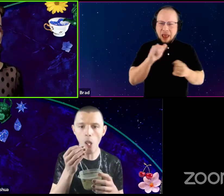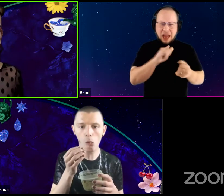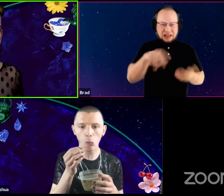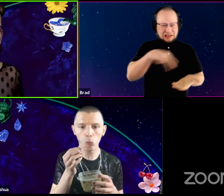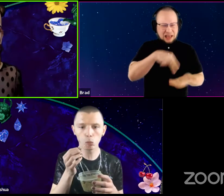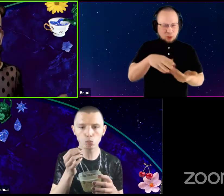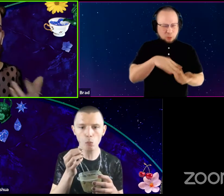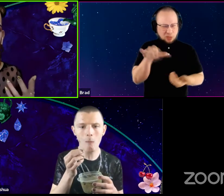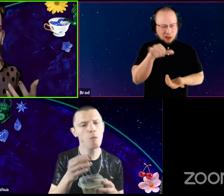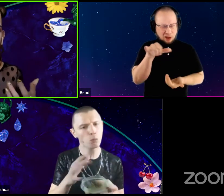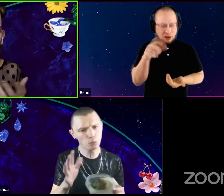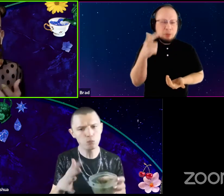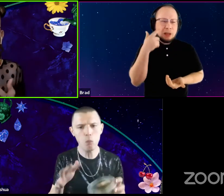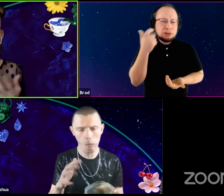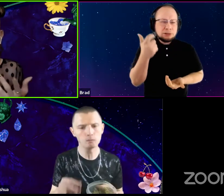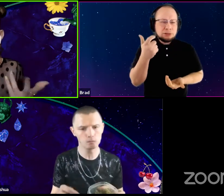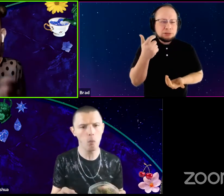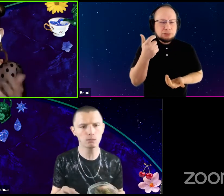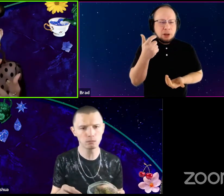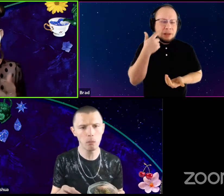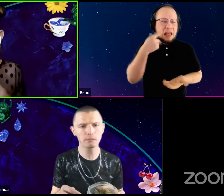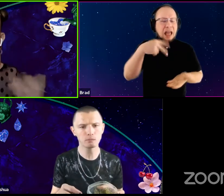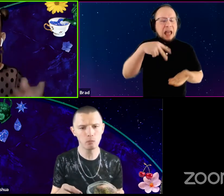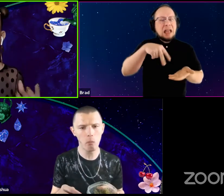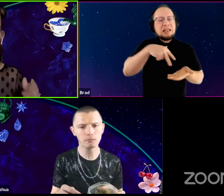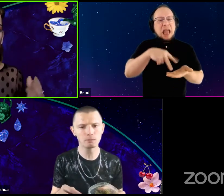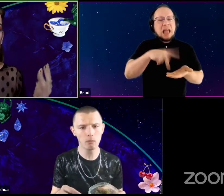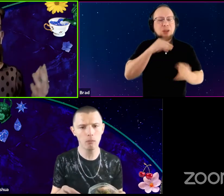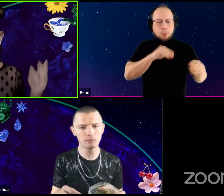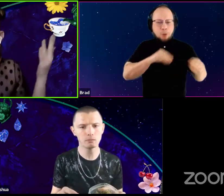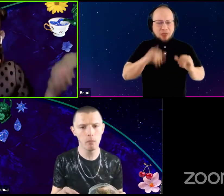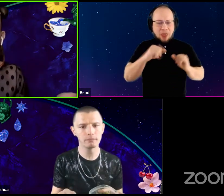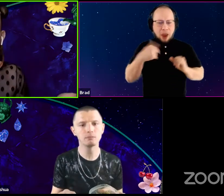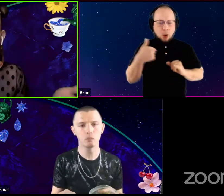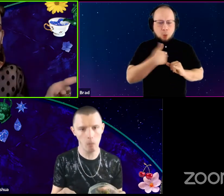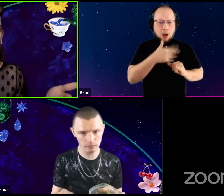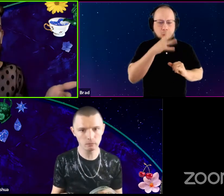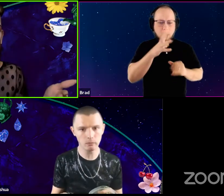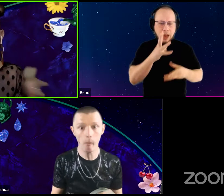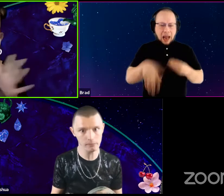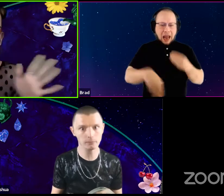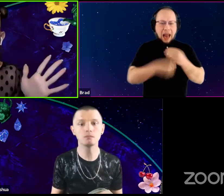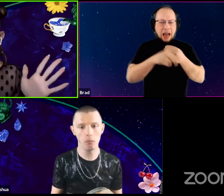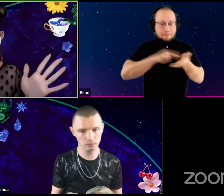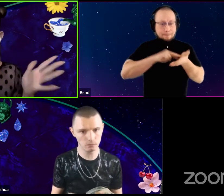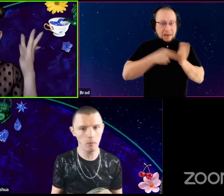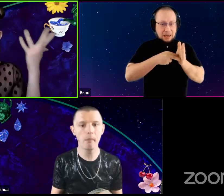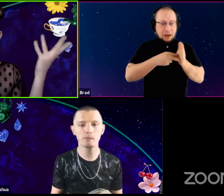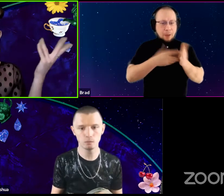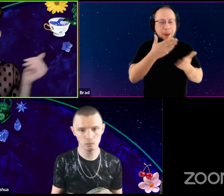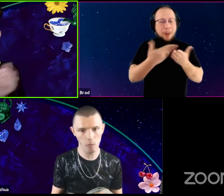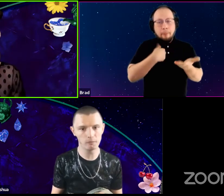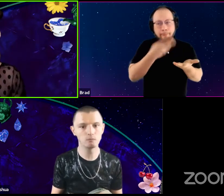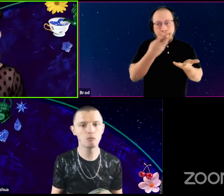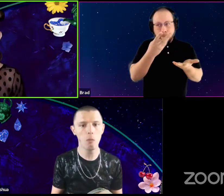because like dances is movement that we put meaning to. And you know, maybe I'm making this, I don't know